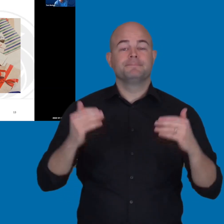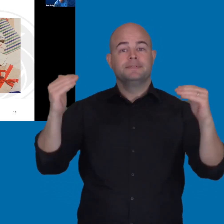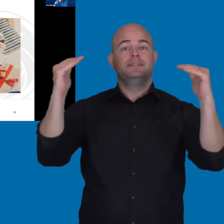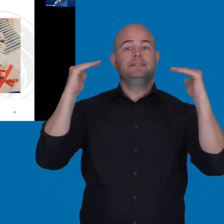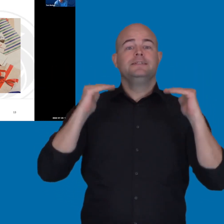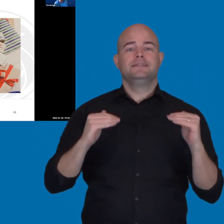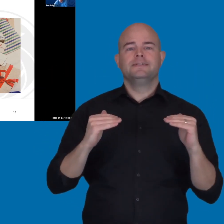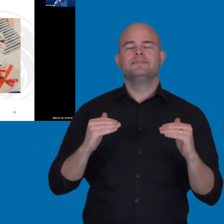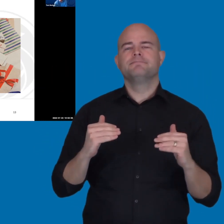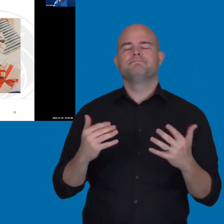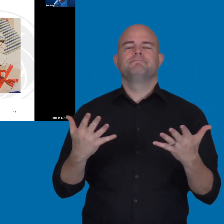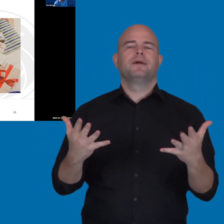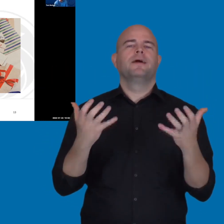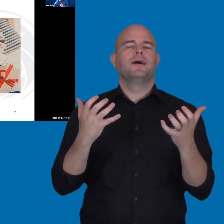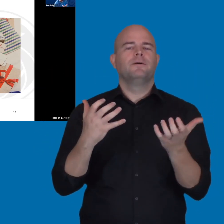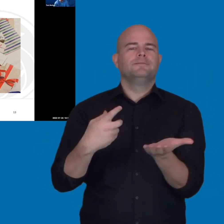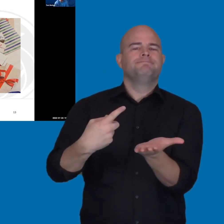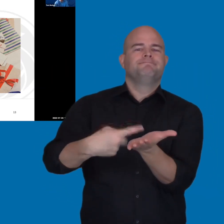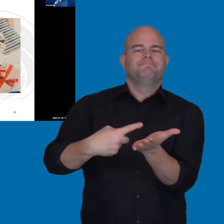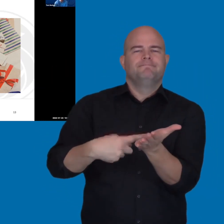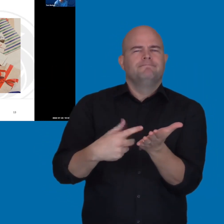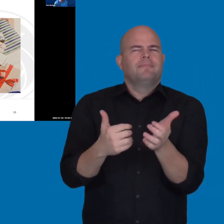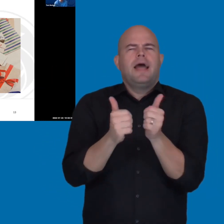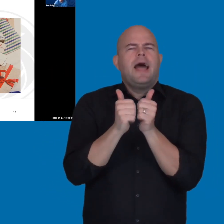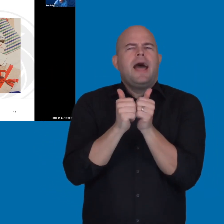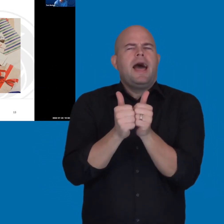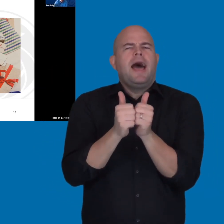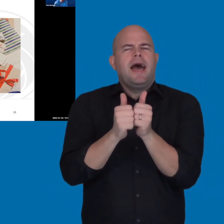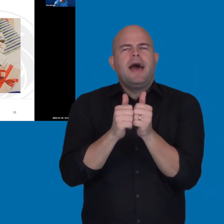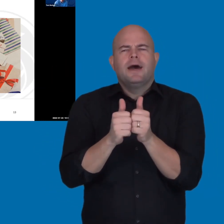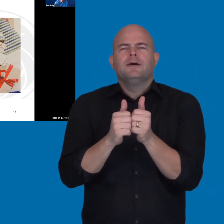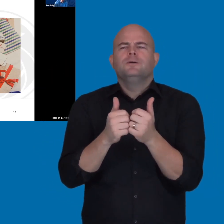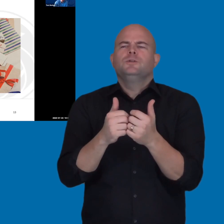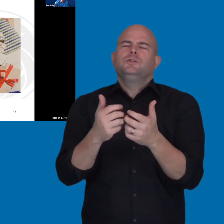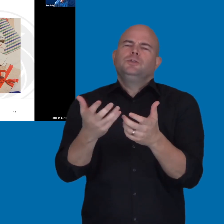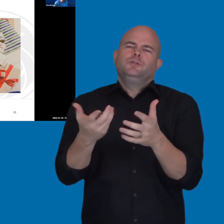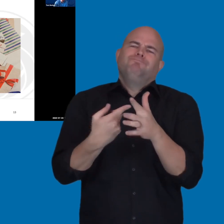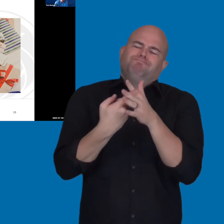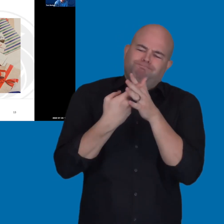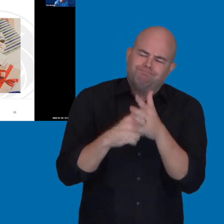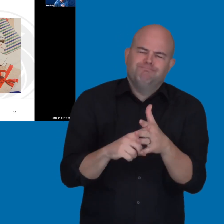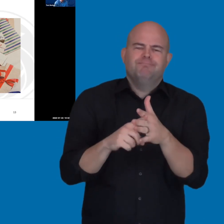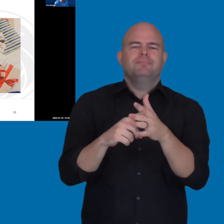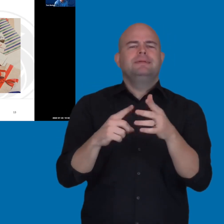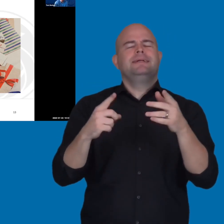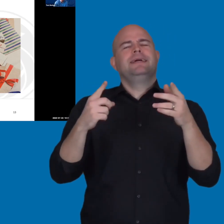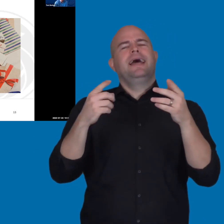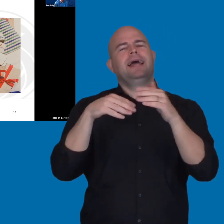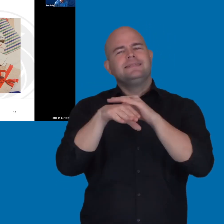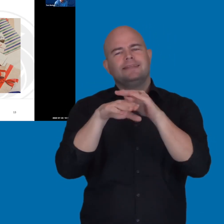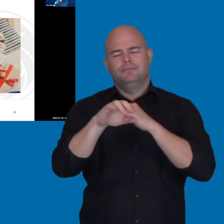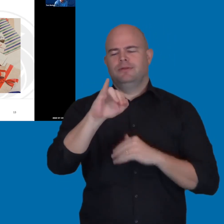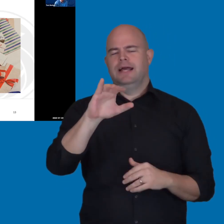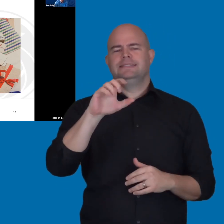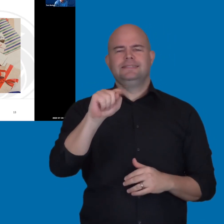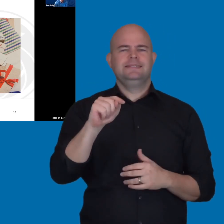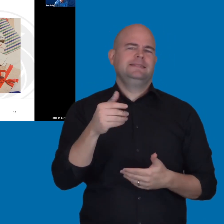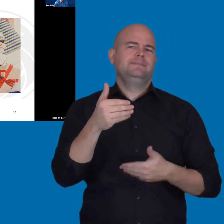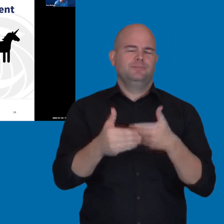So, the next part is I actually want to get into actually, how would you implement accessible ICT procurement processes?